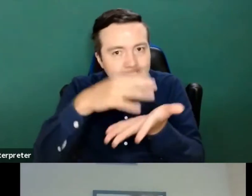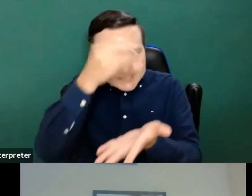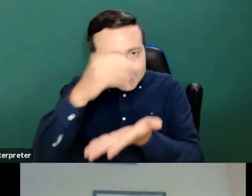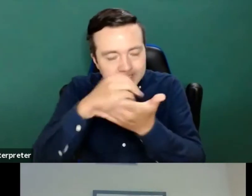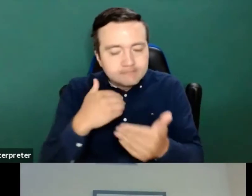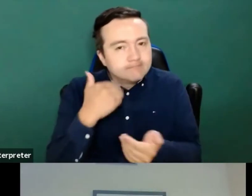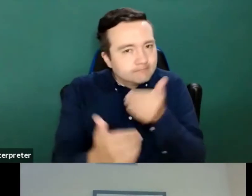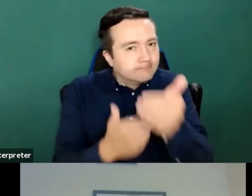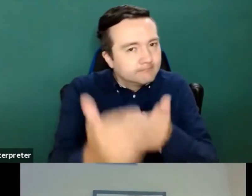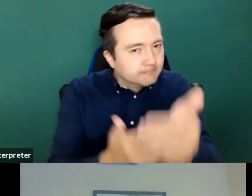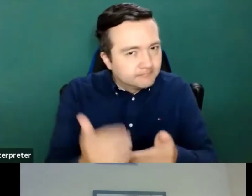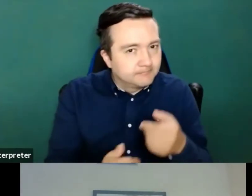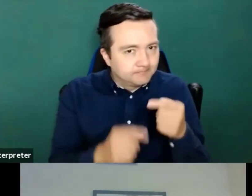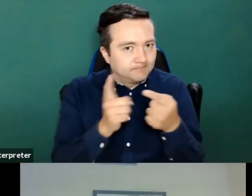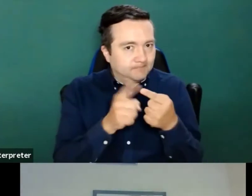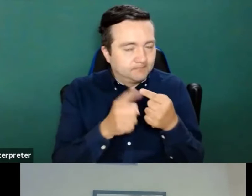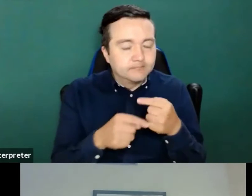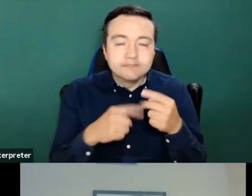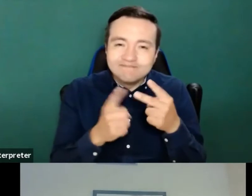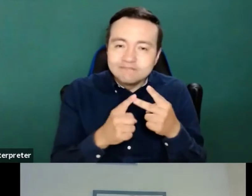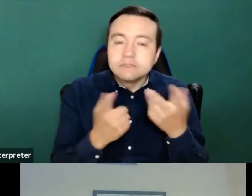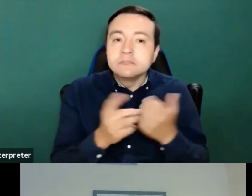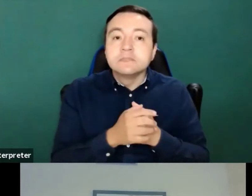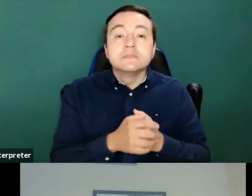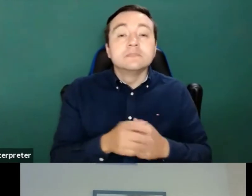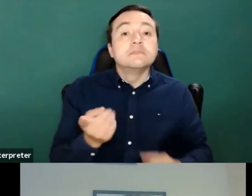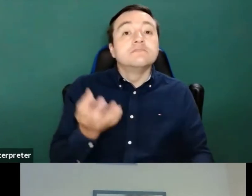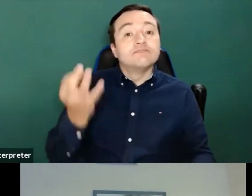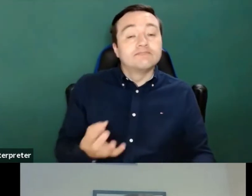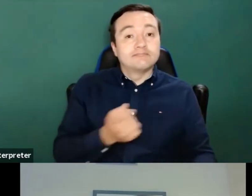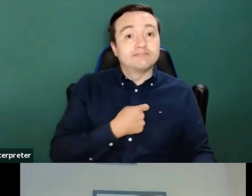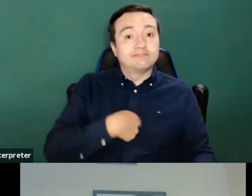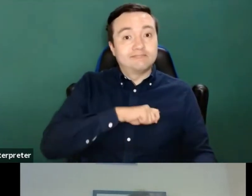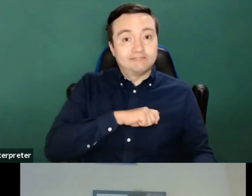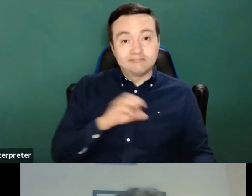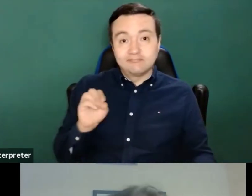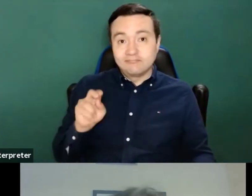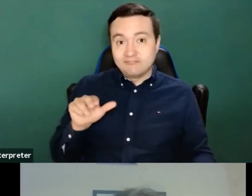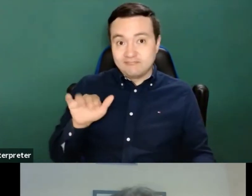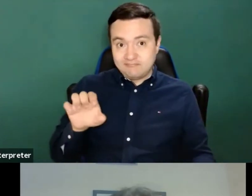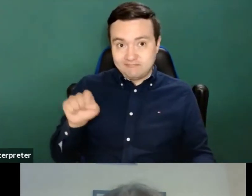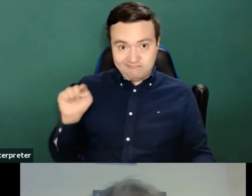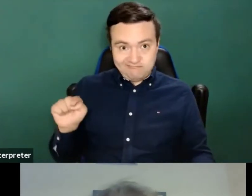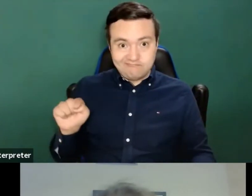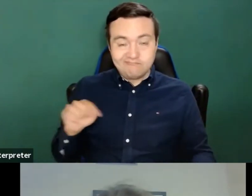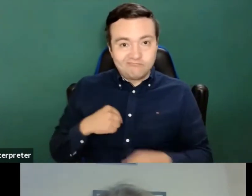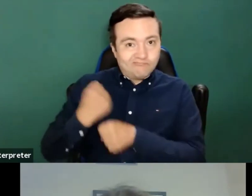Thanks to the Spanish national organization of the blind. I have been working at international level for many years now.